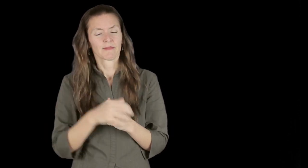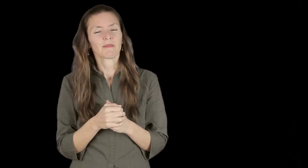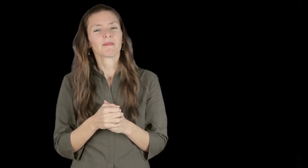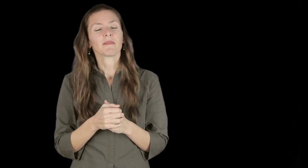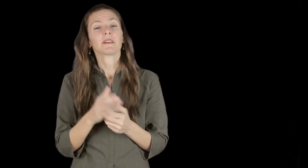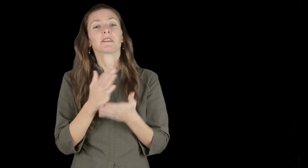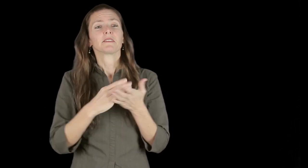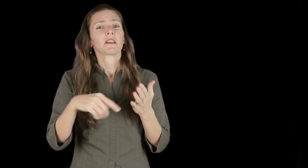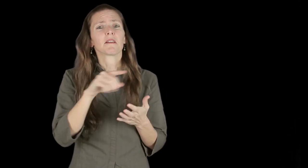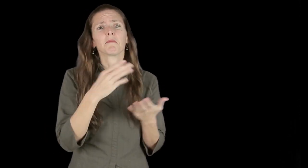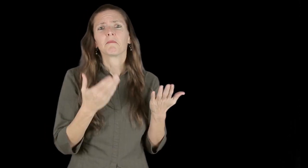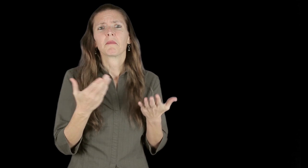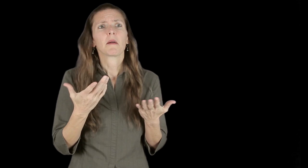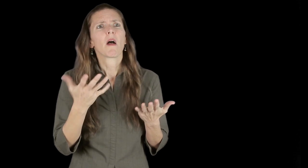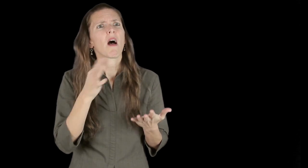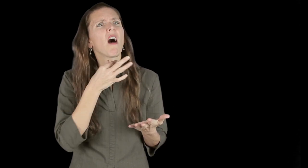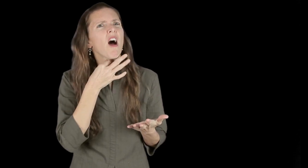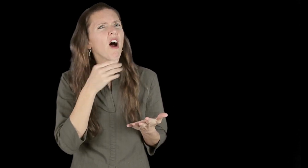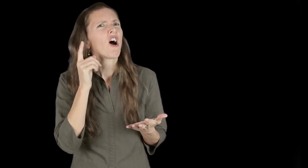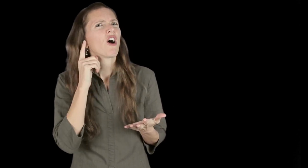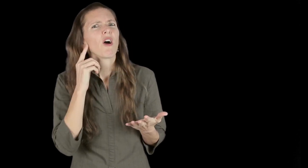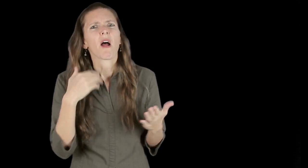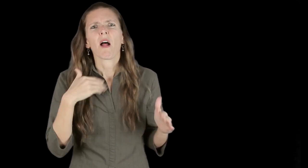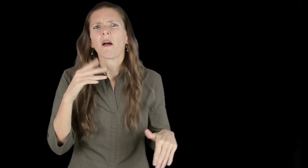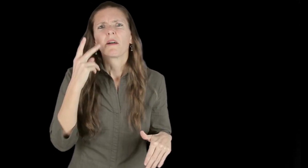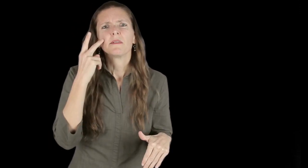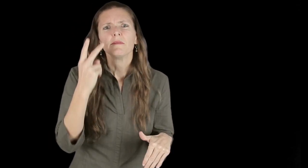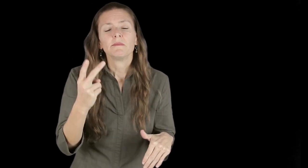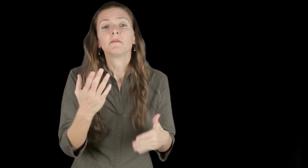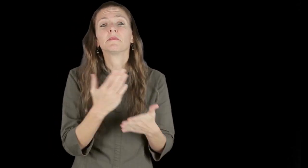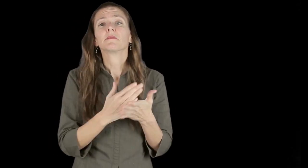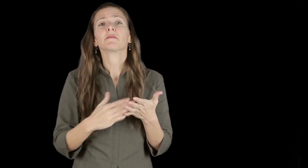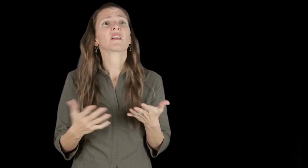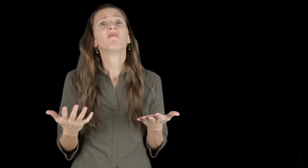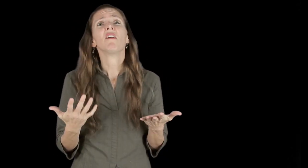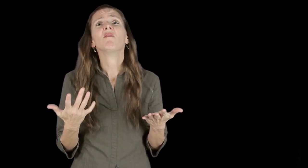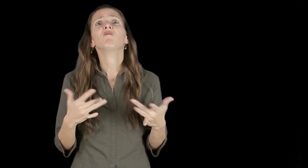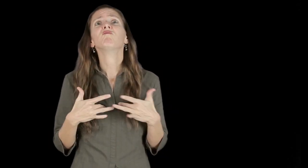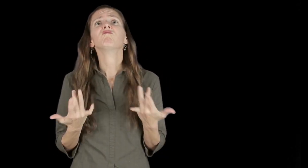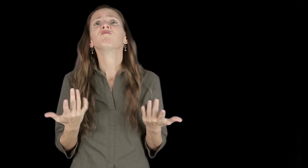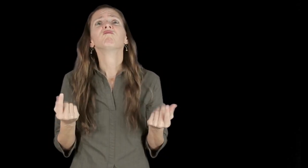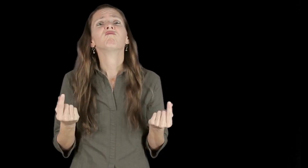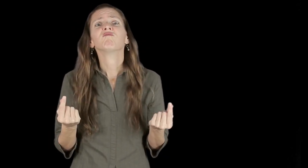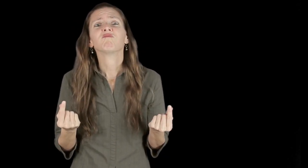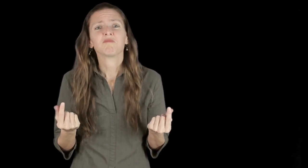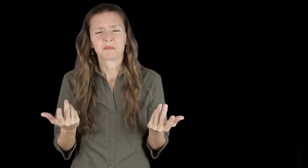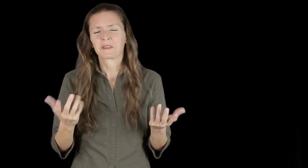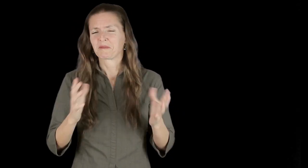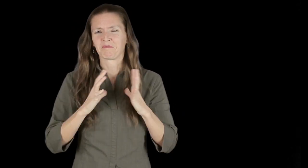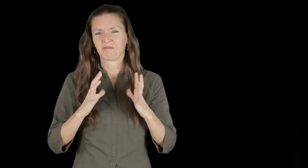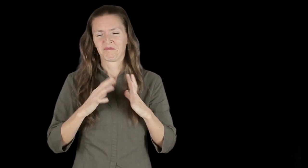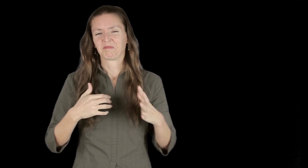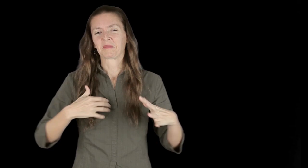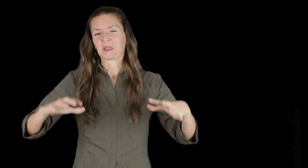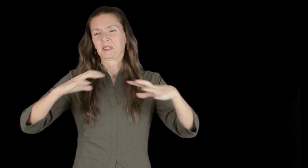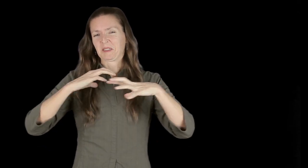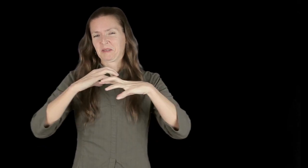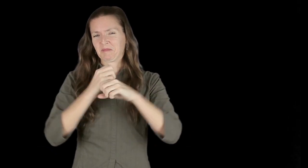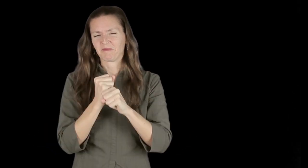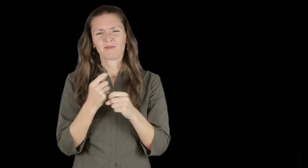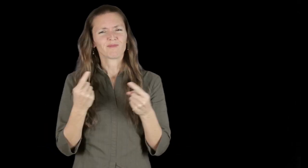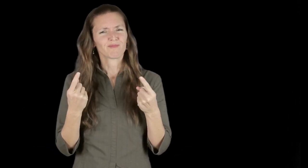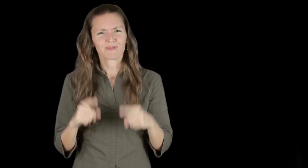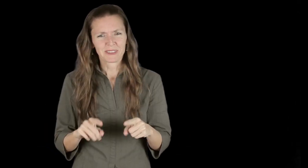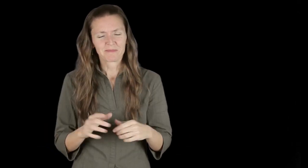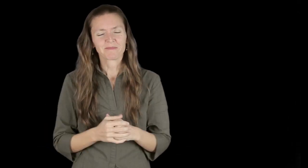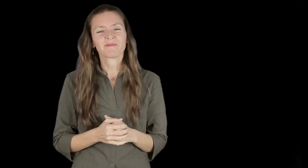Some of you may have heard of the video, but haven’t seen it; some of you may not yet know of the video. Either way, I will go ahead and sum up what happened.